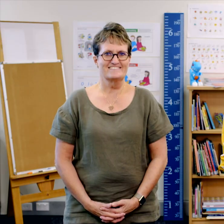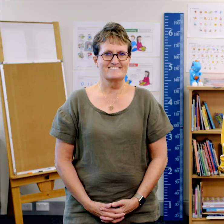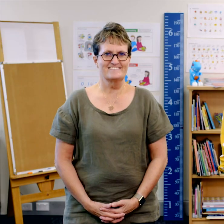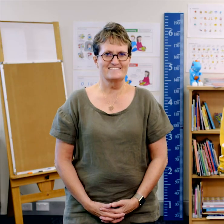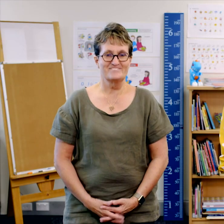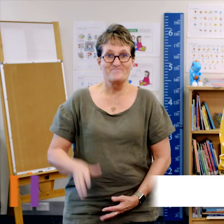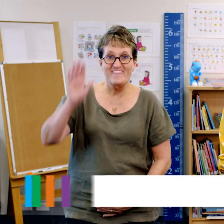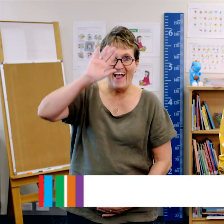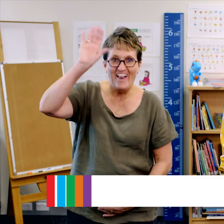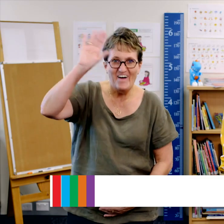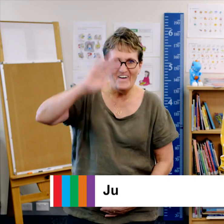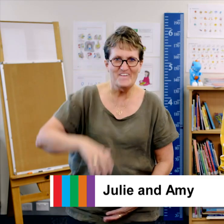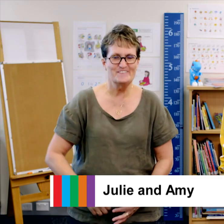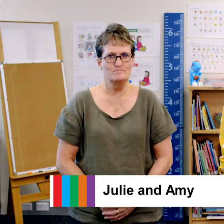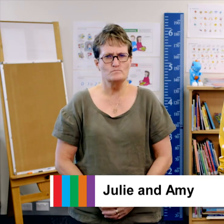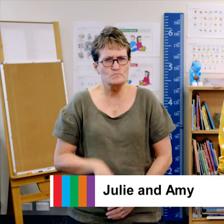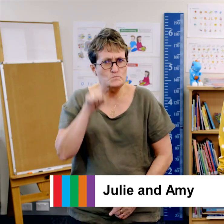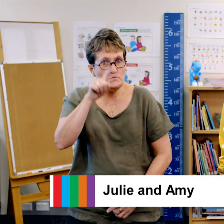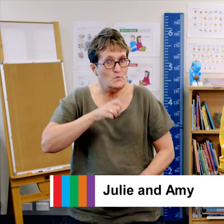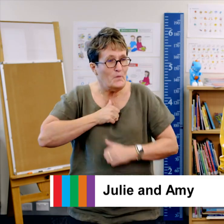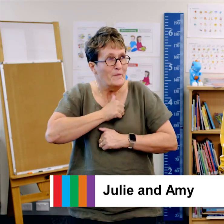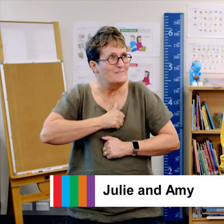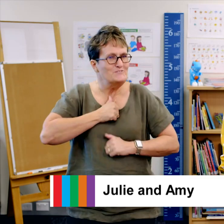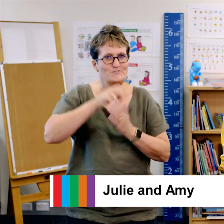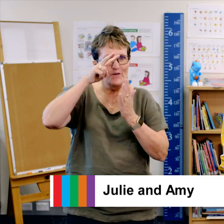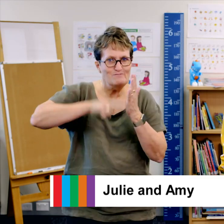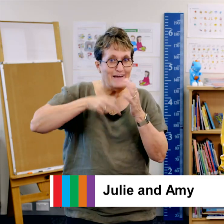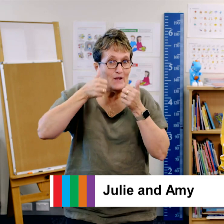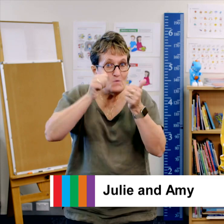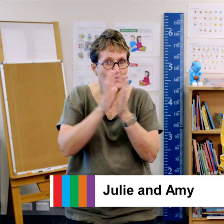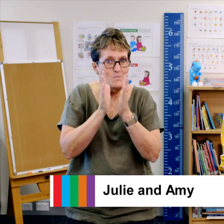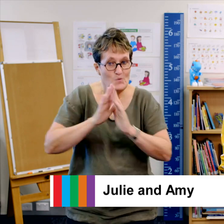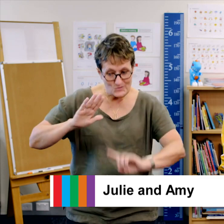Hello. Have you enjoyed reading any good books lately?